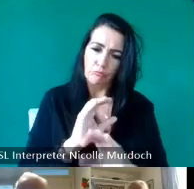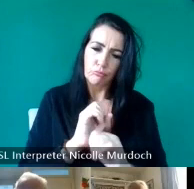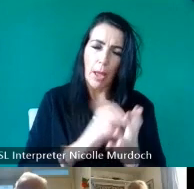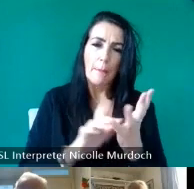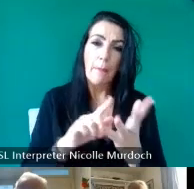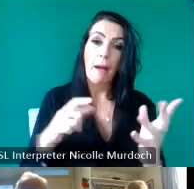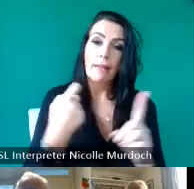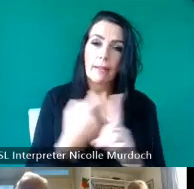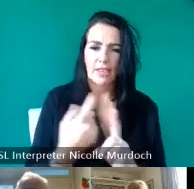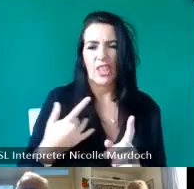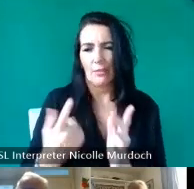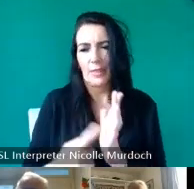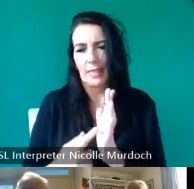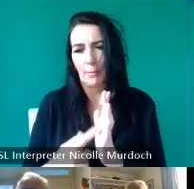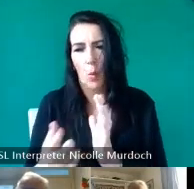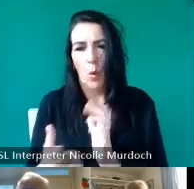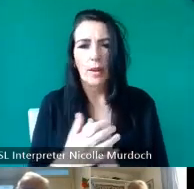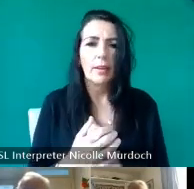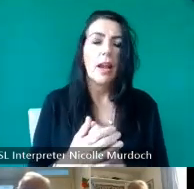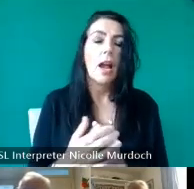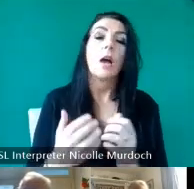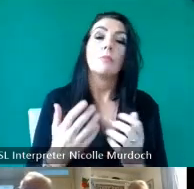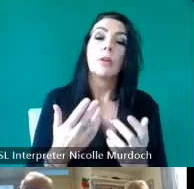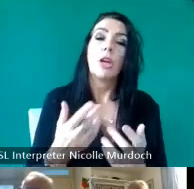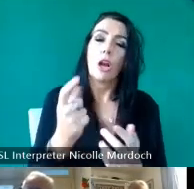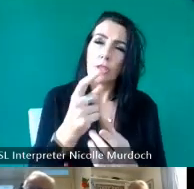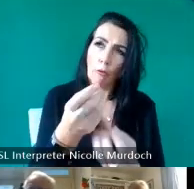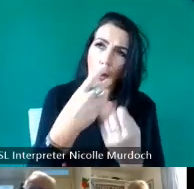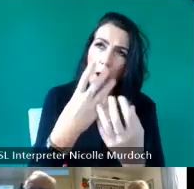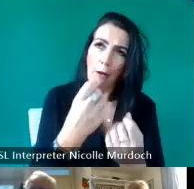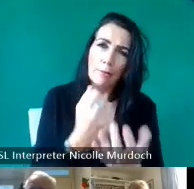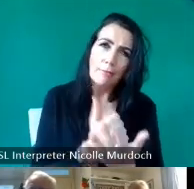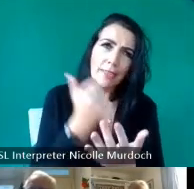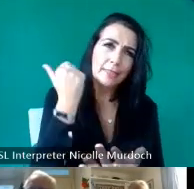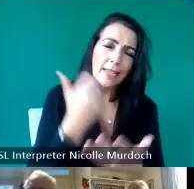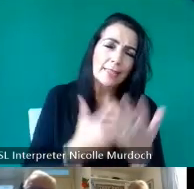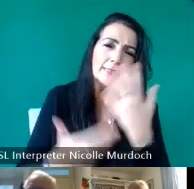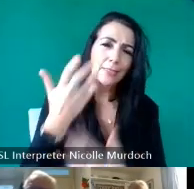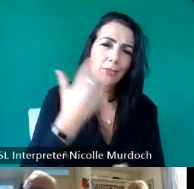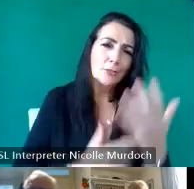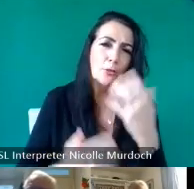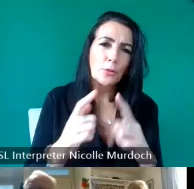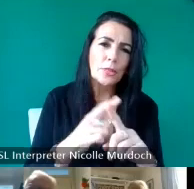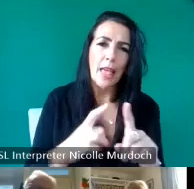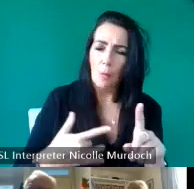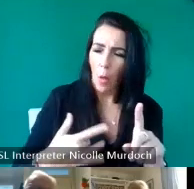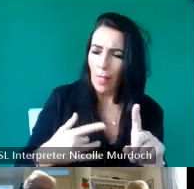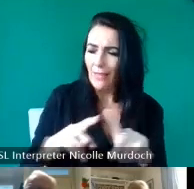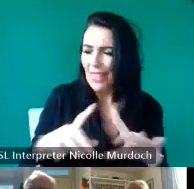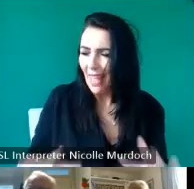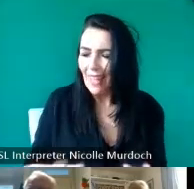and she was able to give us loads of little gam of stories about life on M about traditions of M